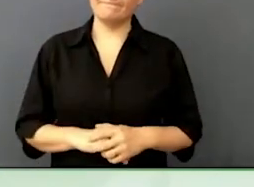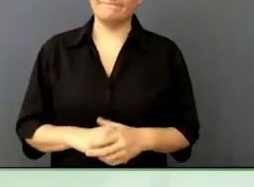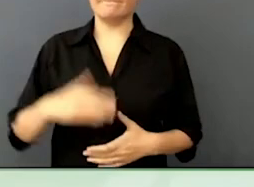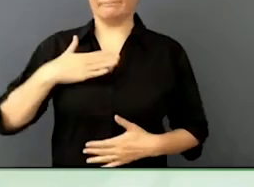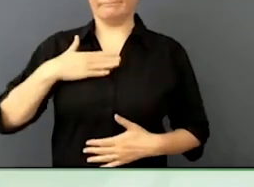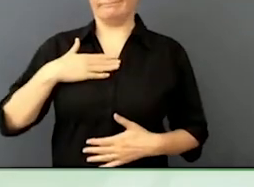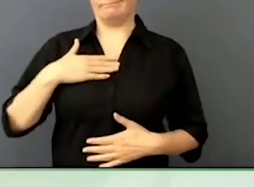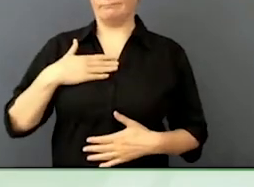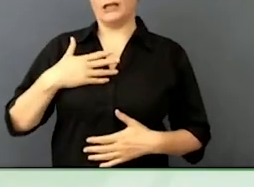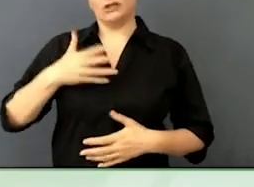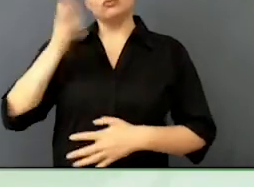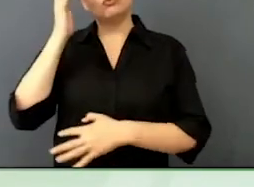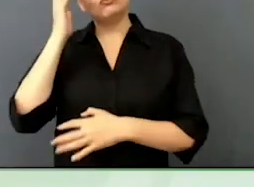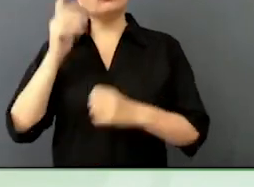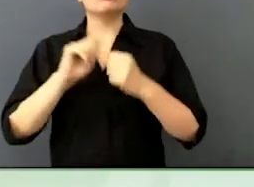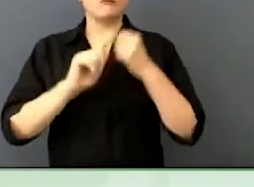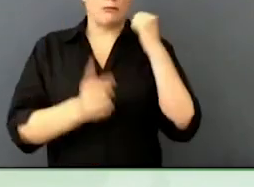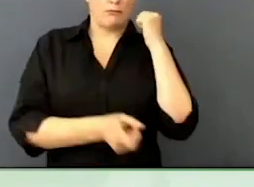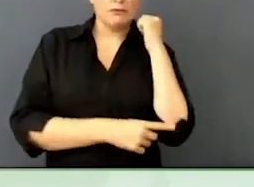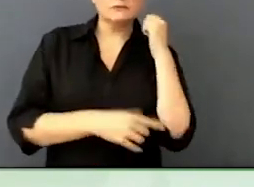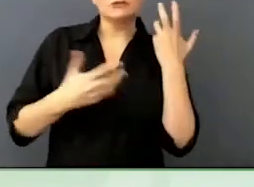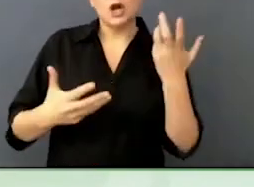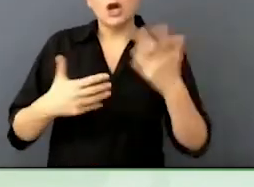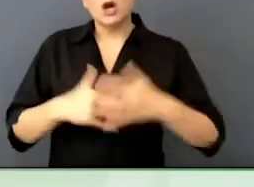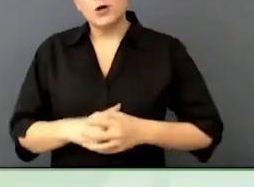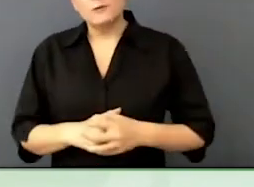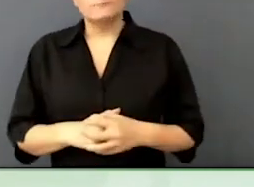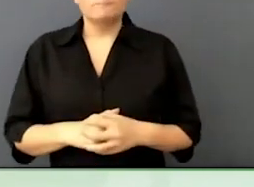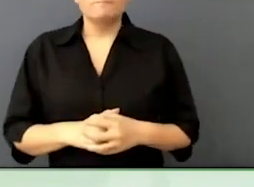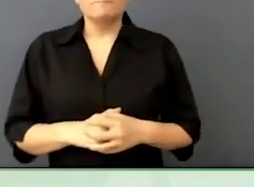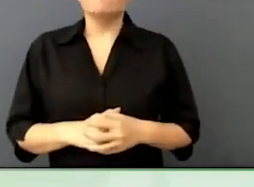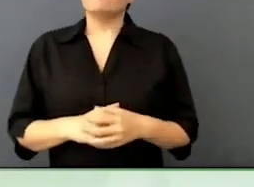It is not only about solving one problem and jumping to the next,